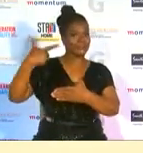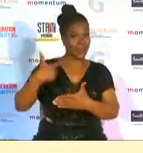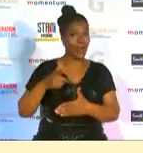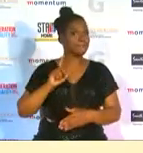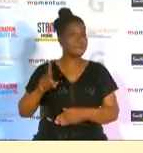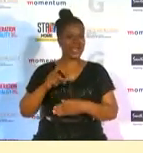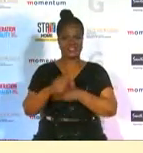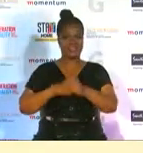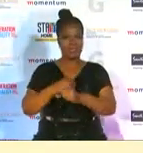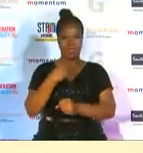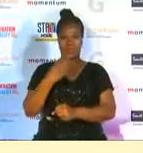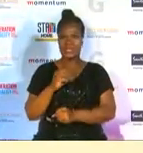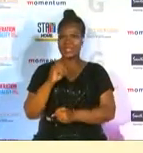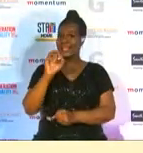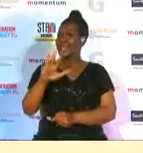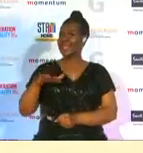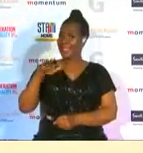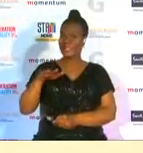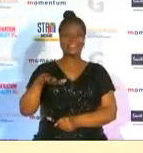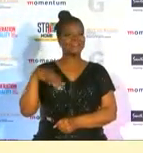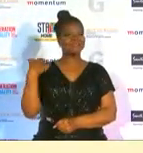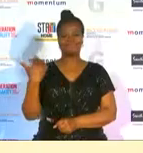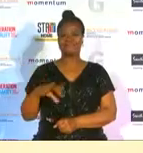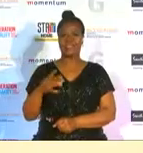out of you know out of this country was remember